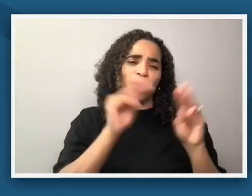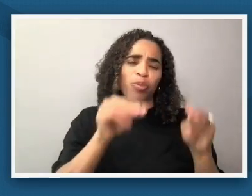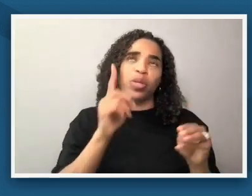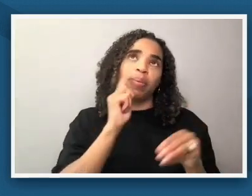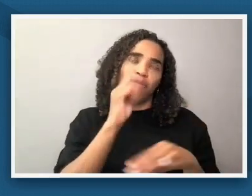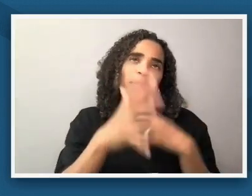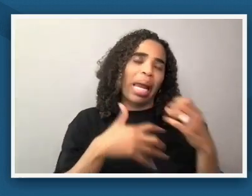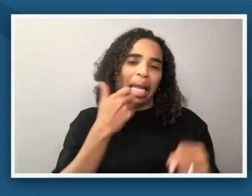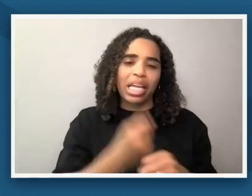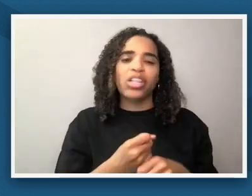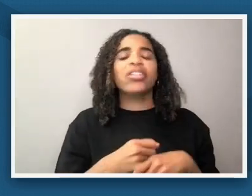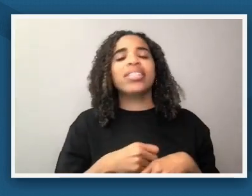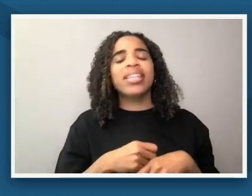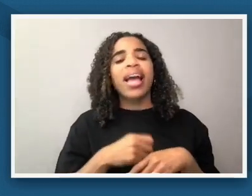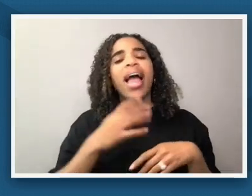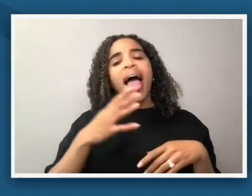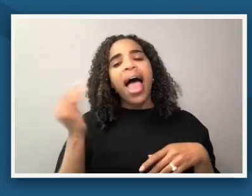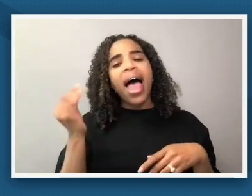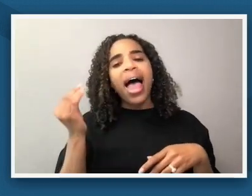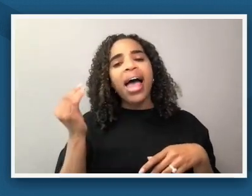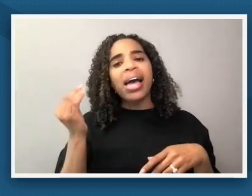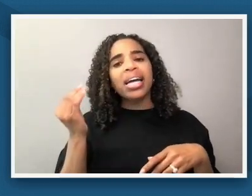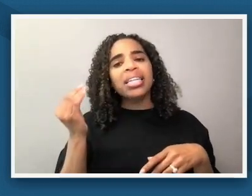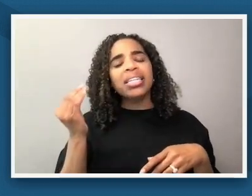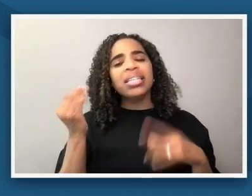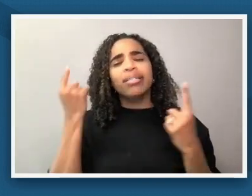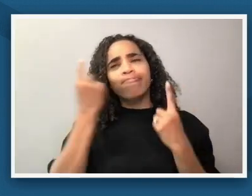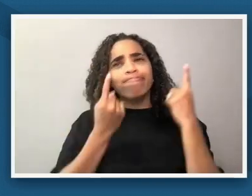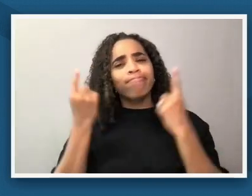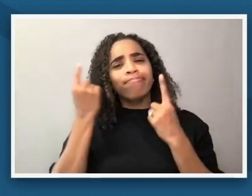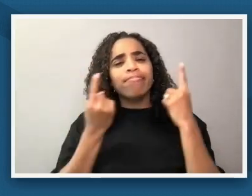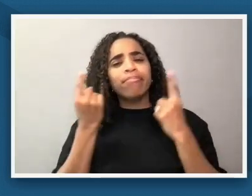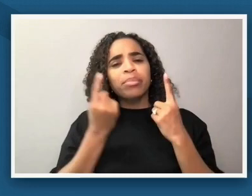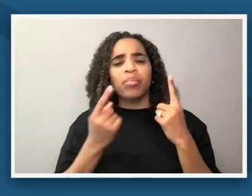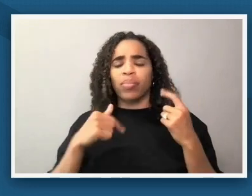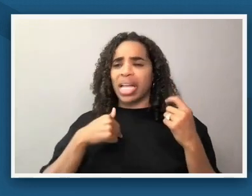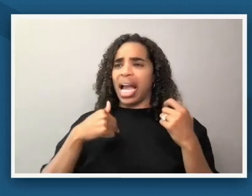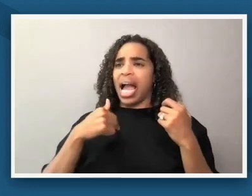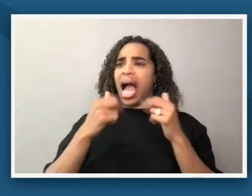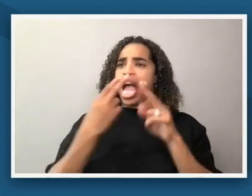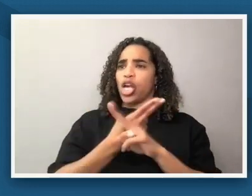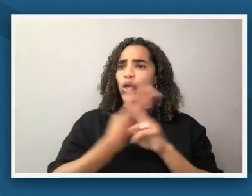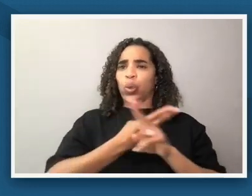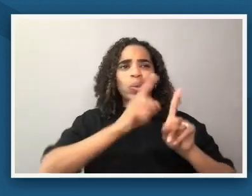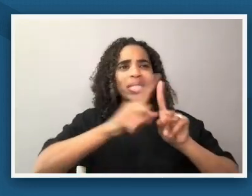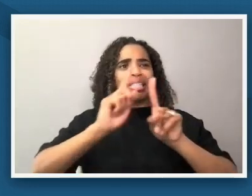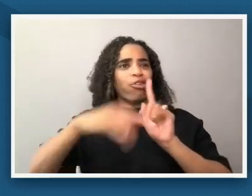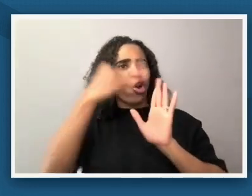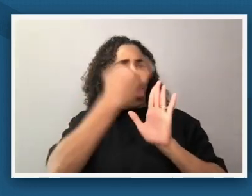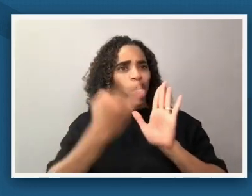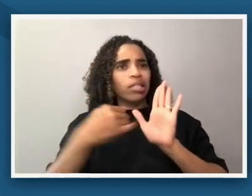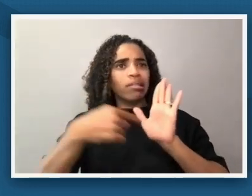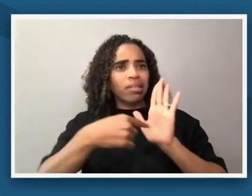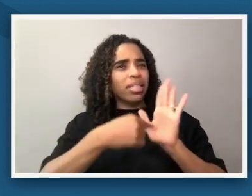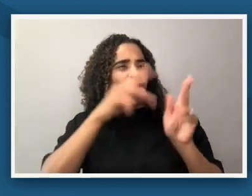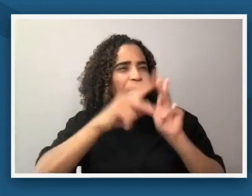um and the the evolution of how i use portraits certainly has evolved and it